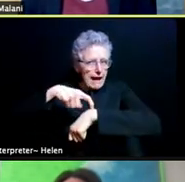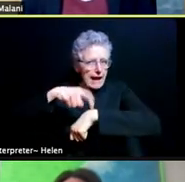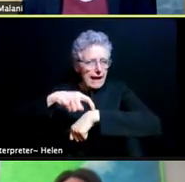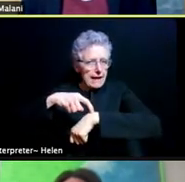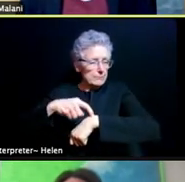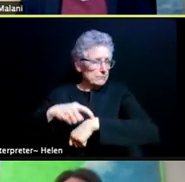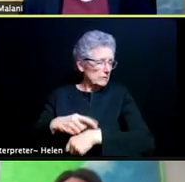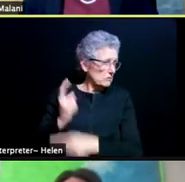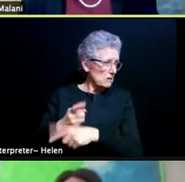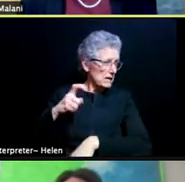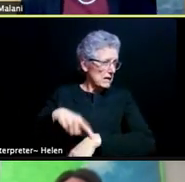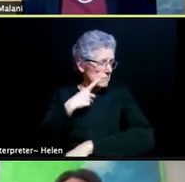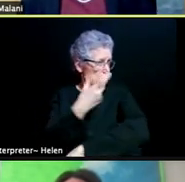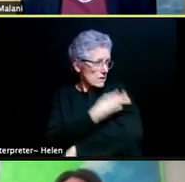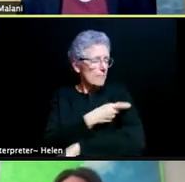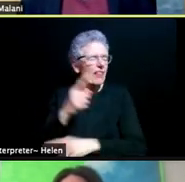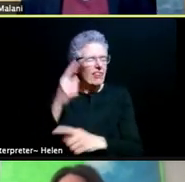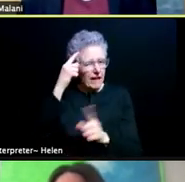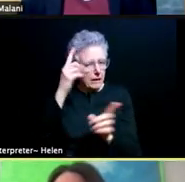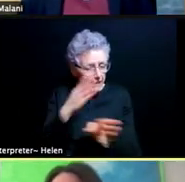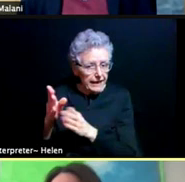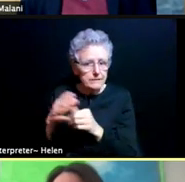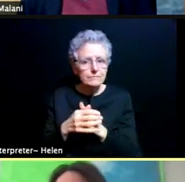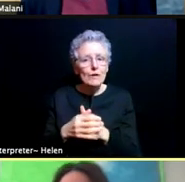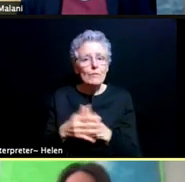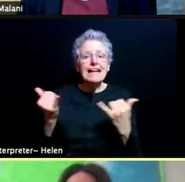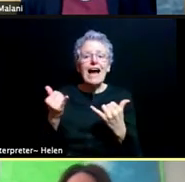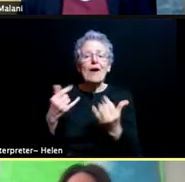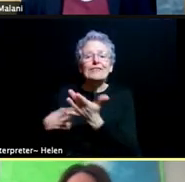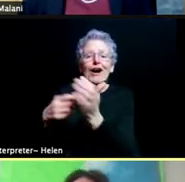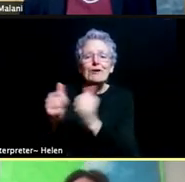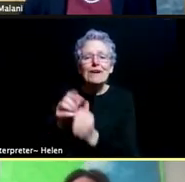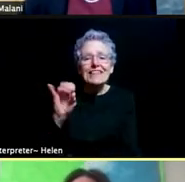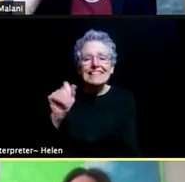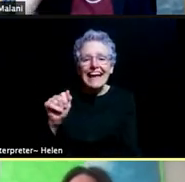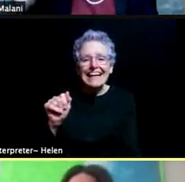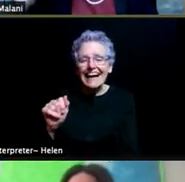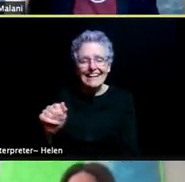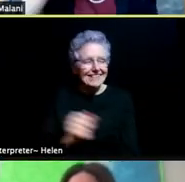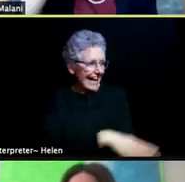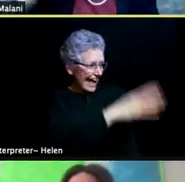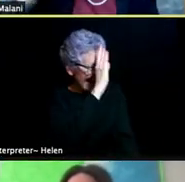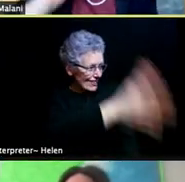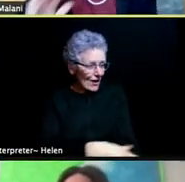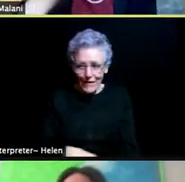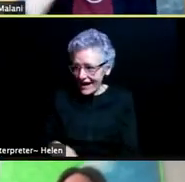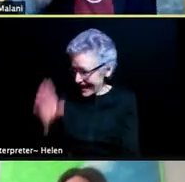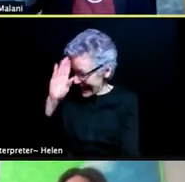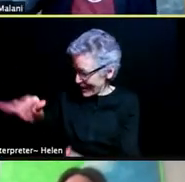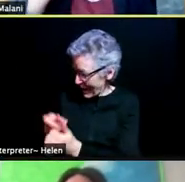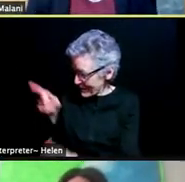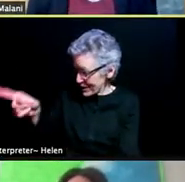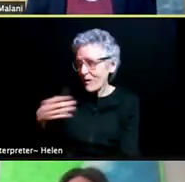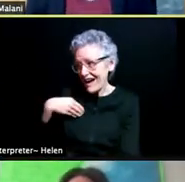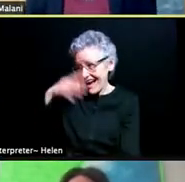Dana. Hello. How are you? I know you've been super busy so thank you for everything